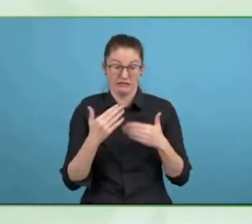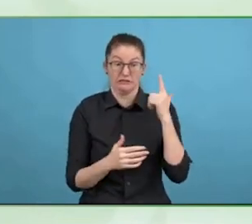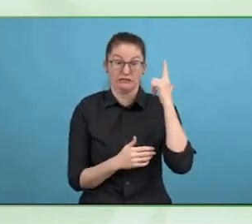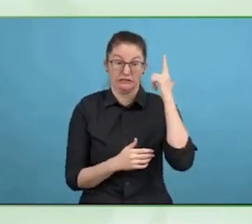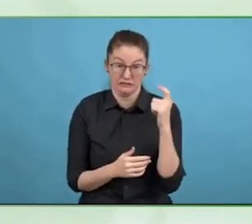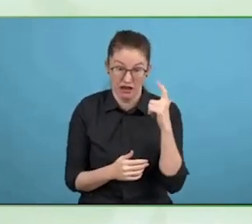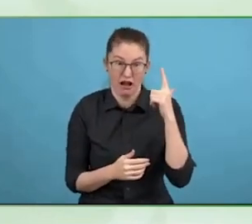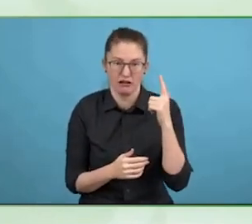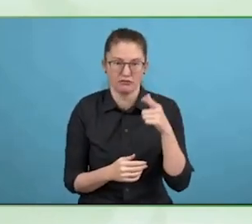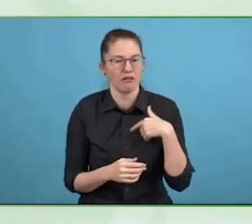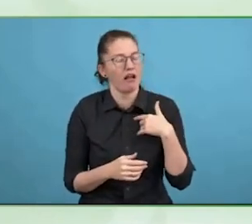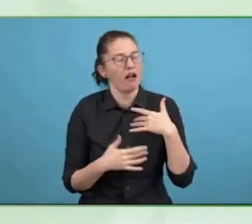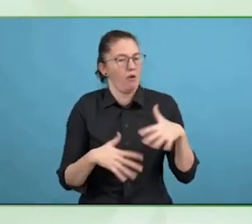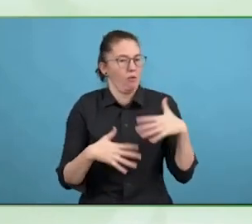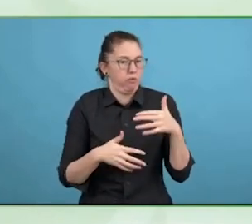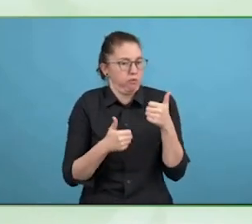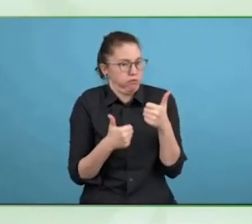They needed captions for video.